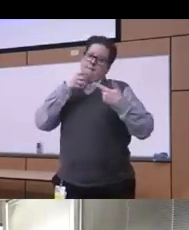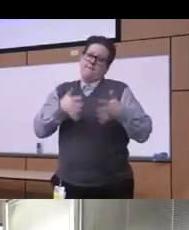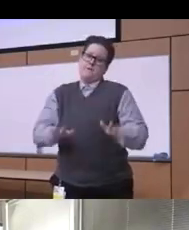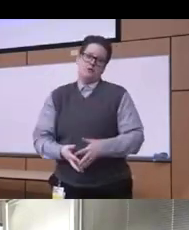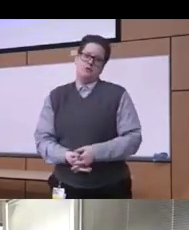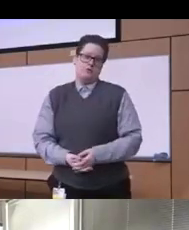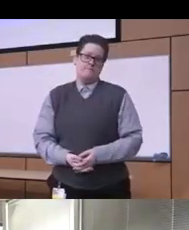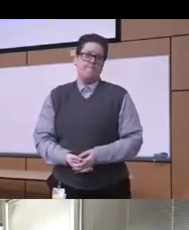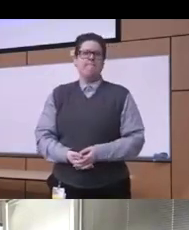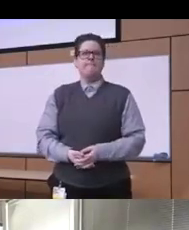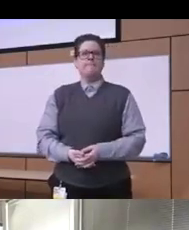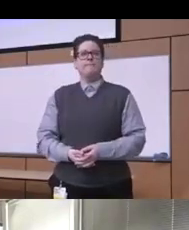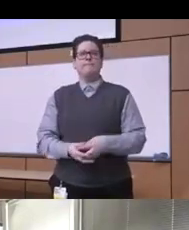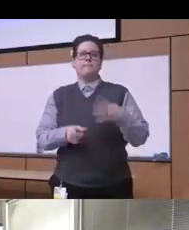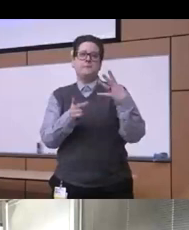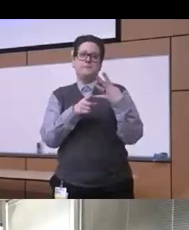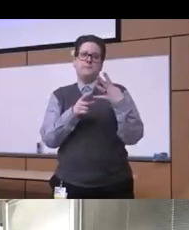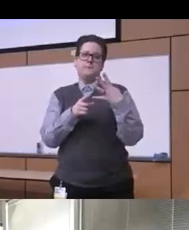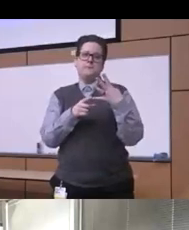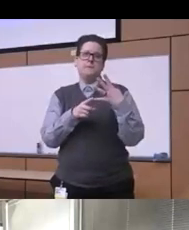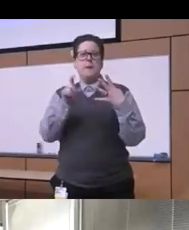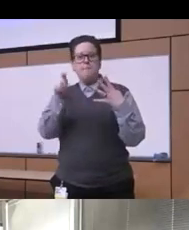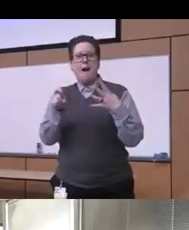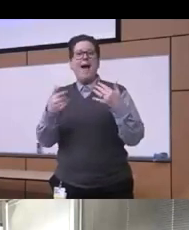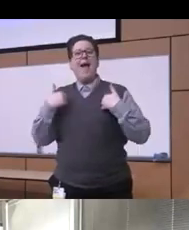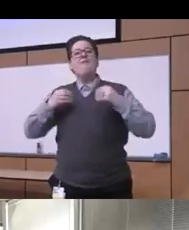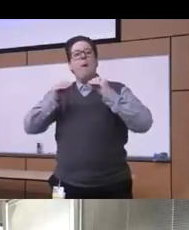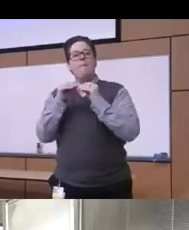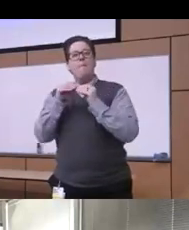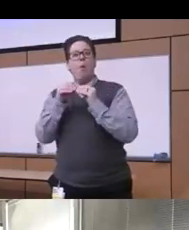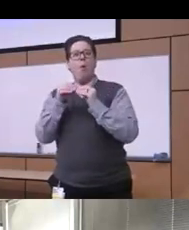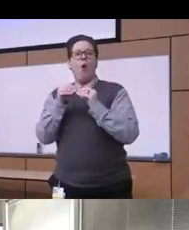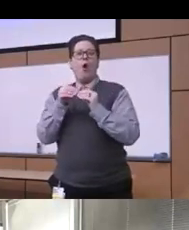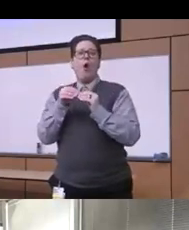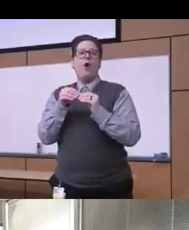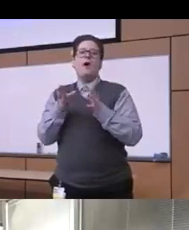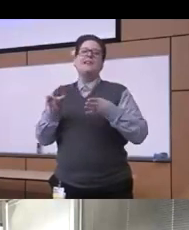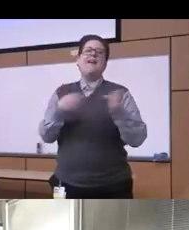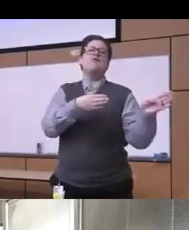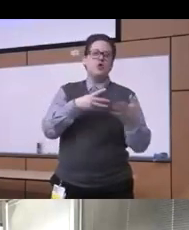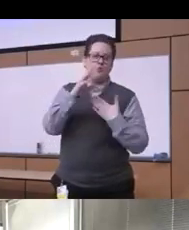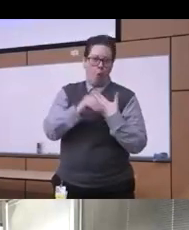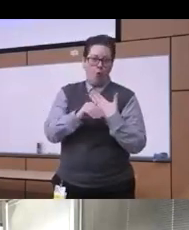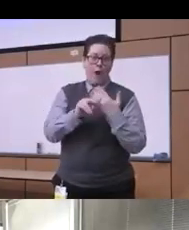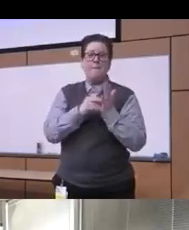it we have to adopt more briefly uh uh diversion program that allow people with minor drug offenses